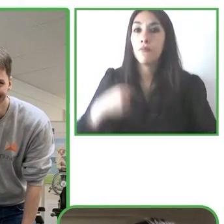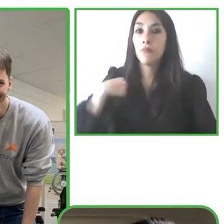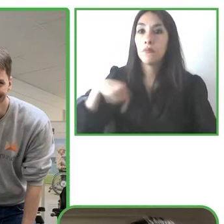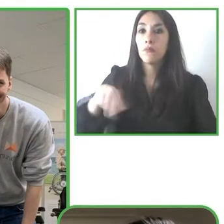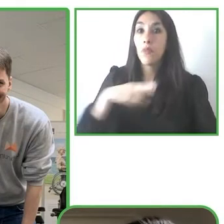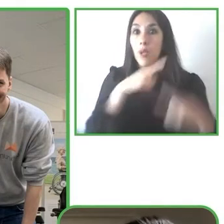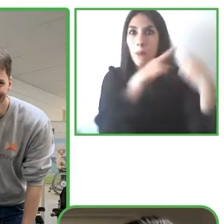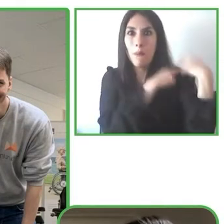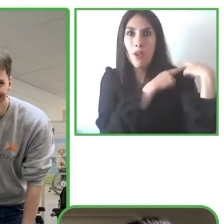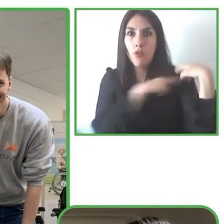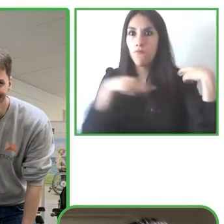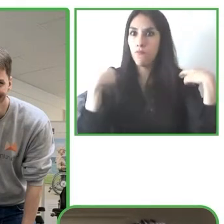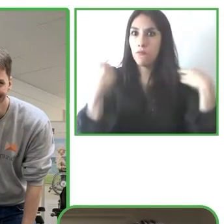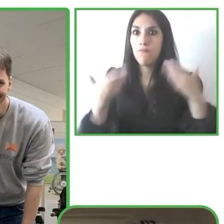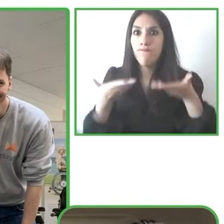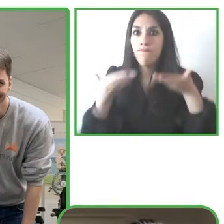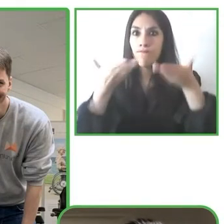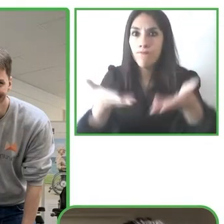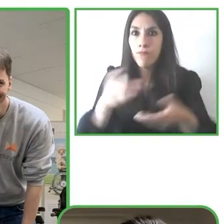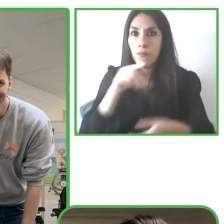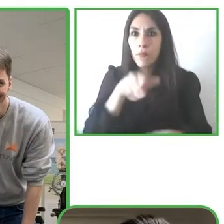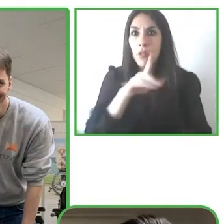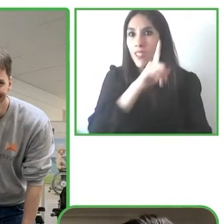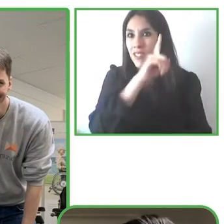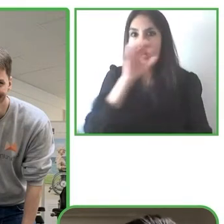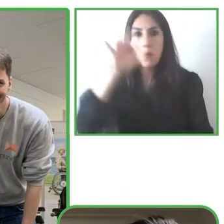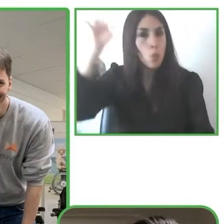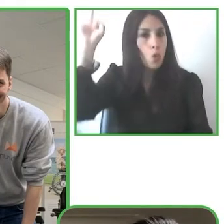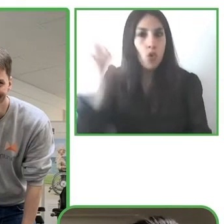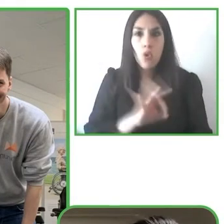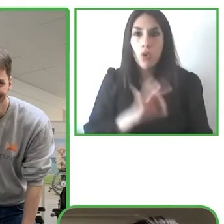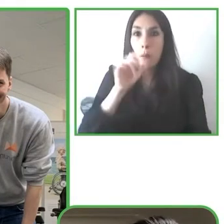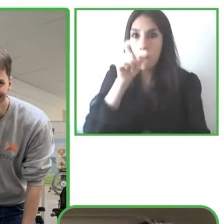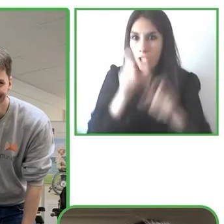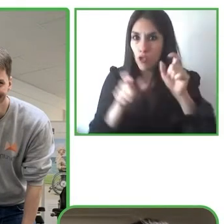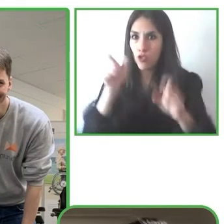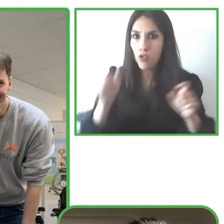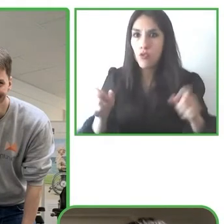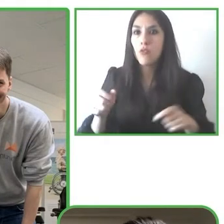it's a medical device and it went to all the regulatory hurdles we also got